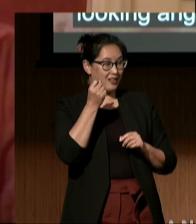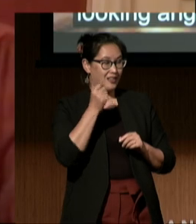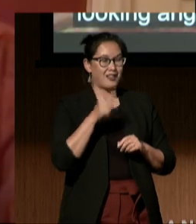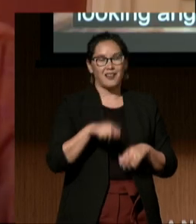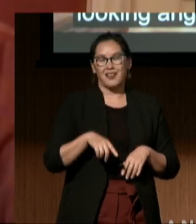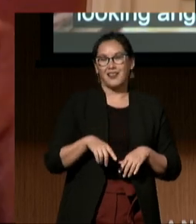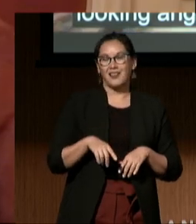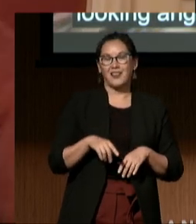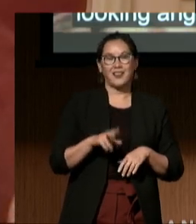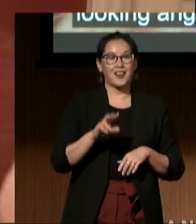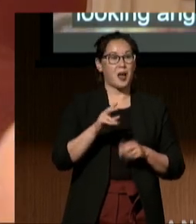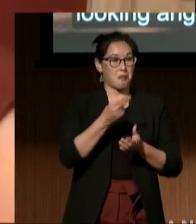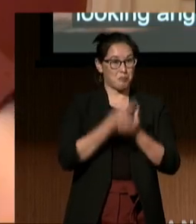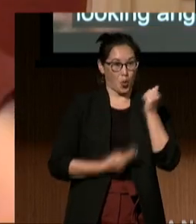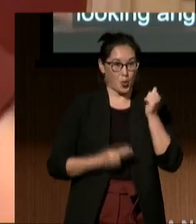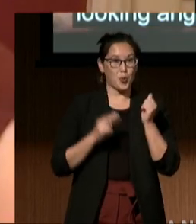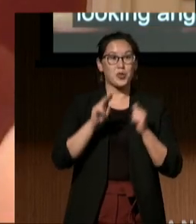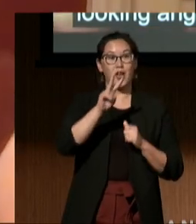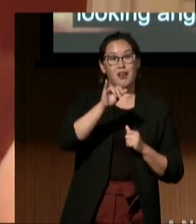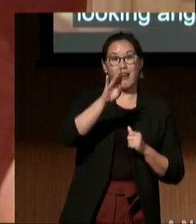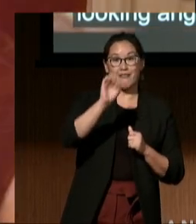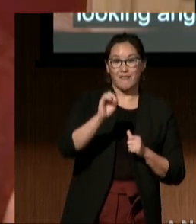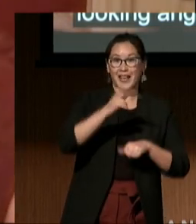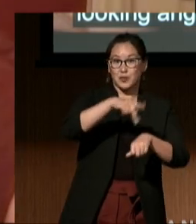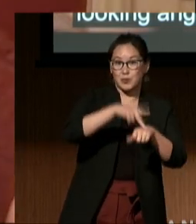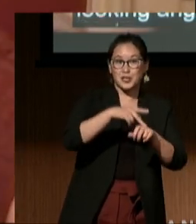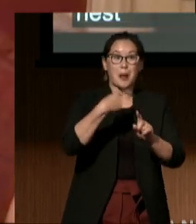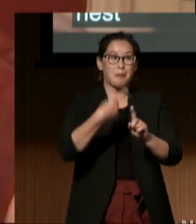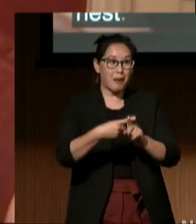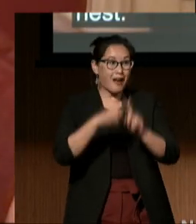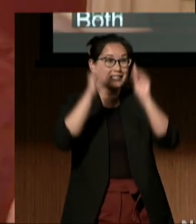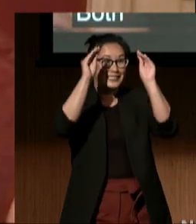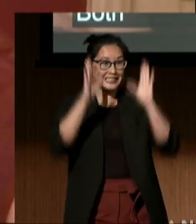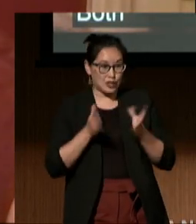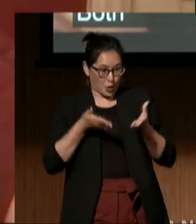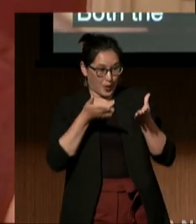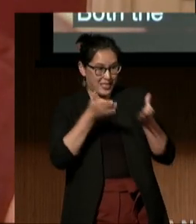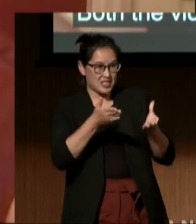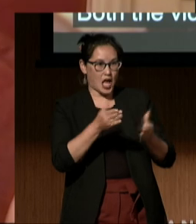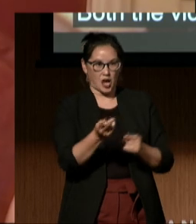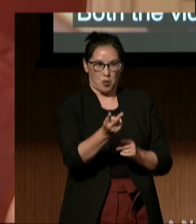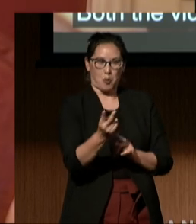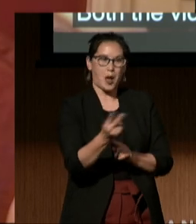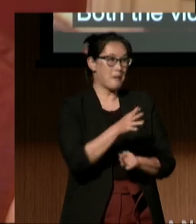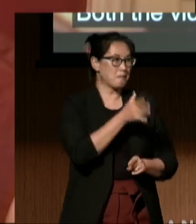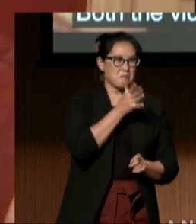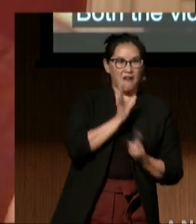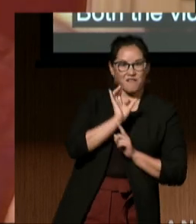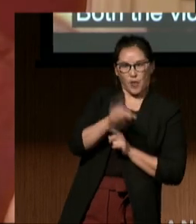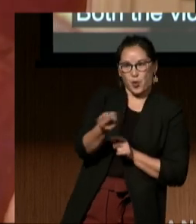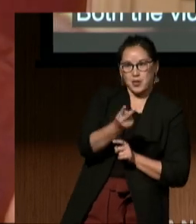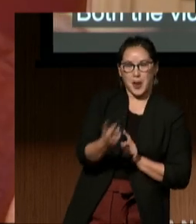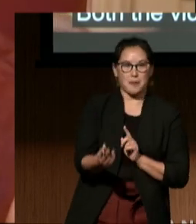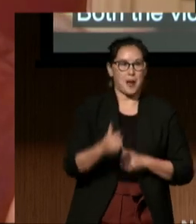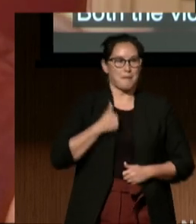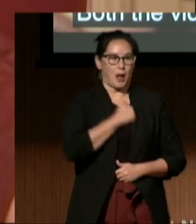Both the vice principal and my teacher were forced to apologize to me and told me